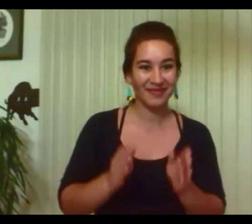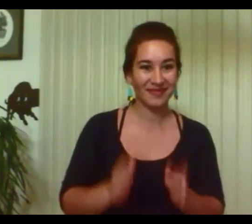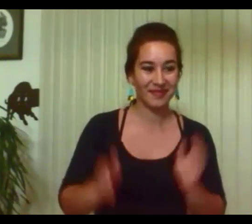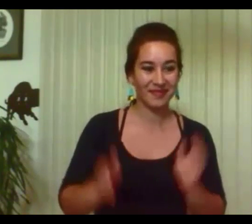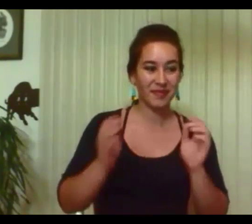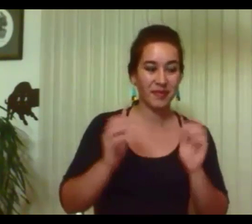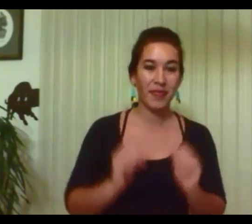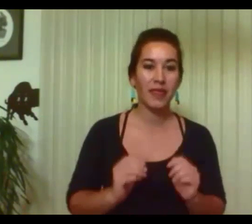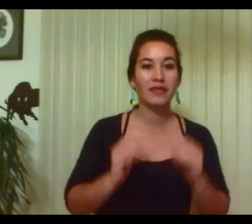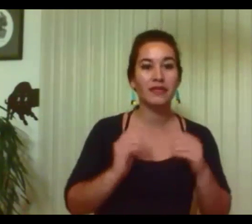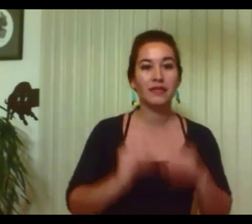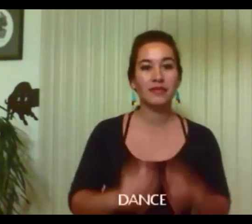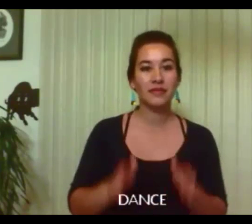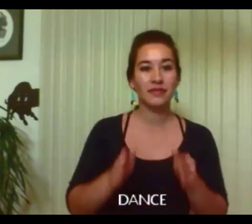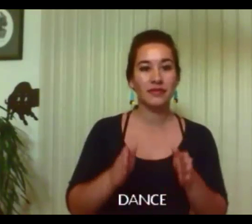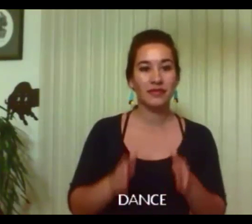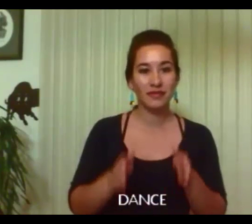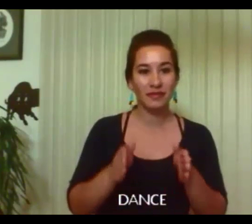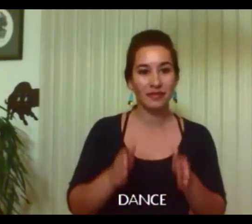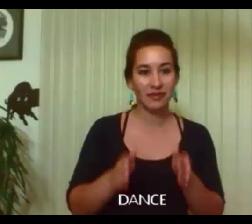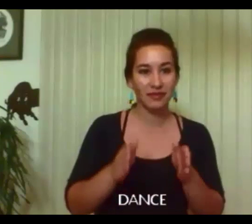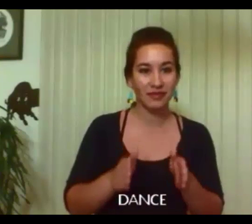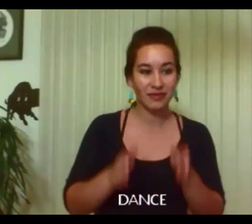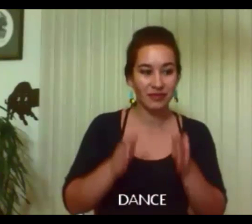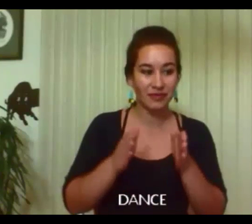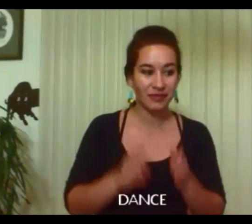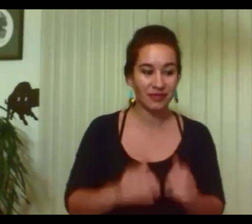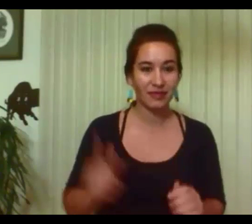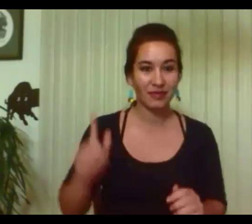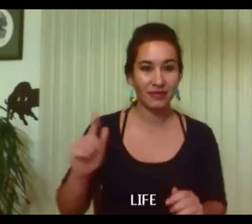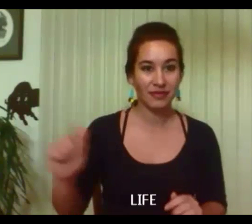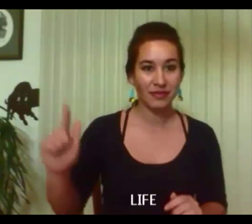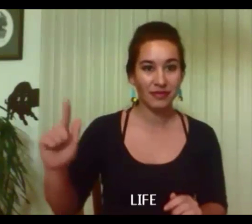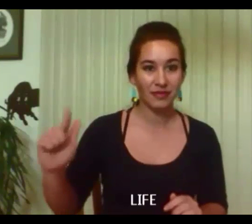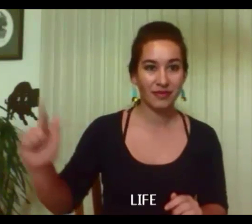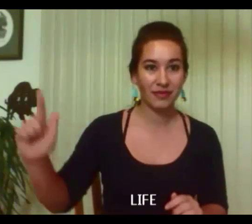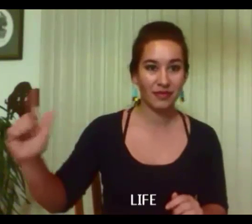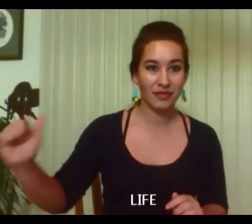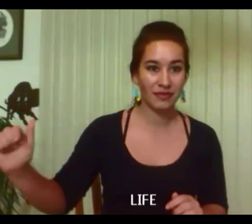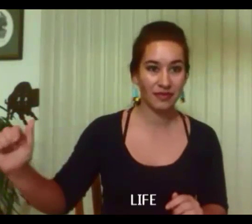Into the Dance of Life